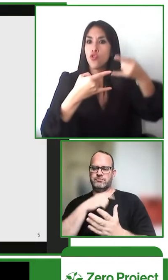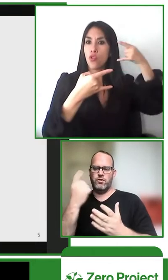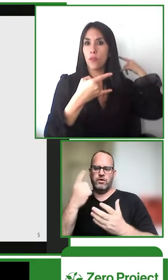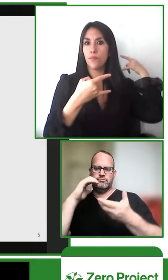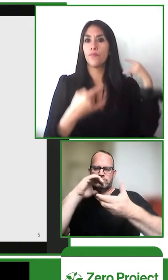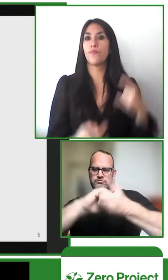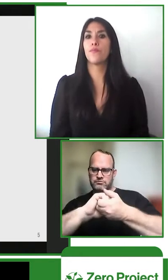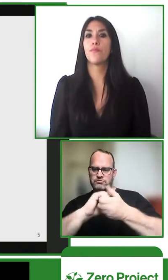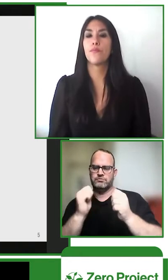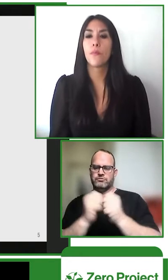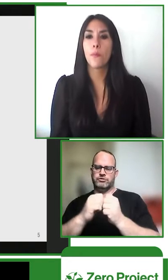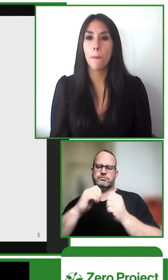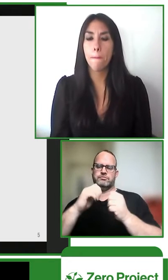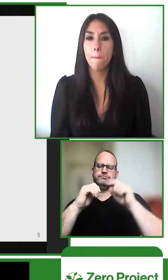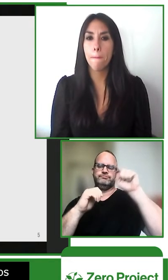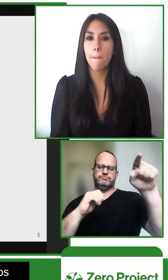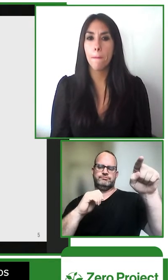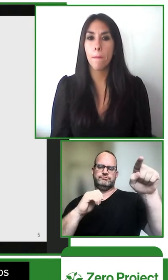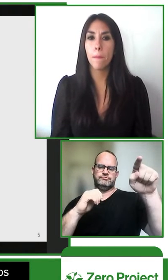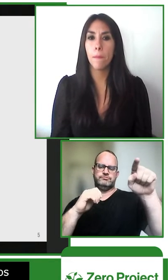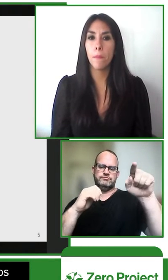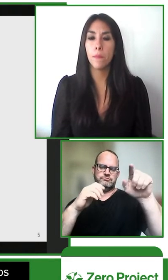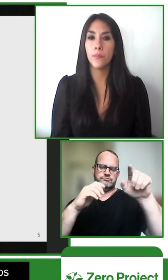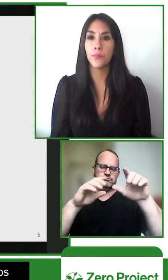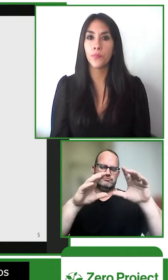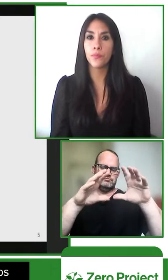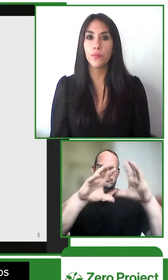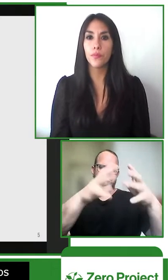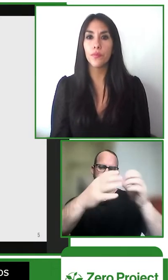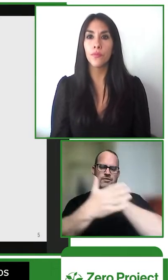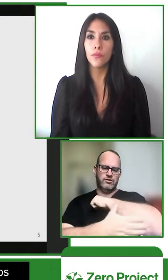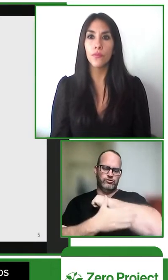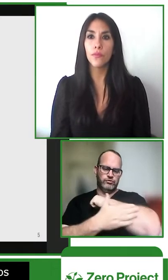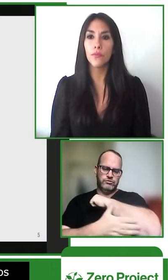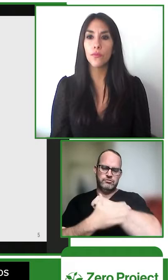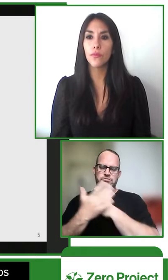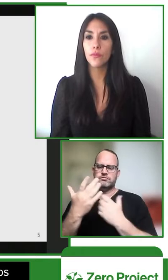so to date our strategy has really been focused on developing partnerships in